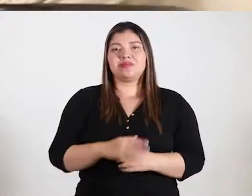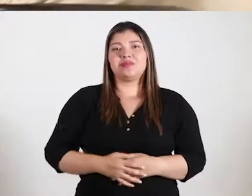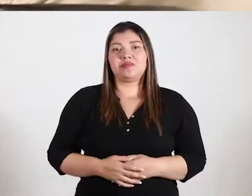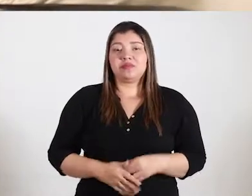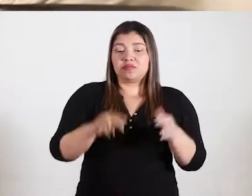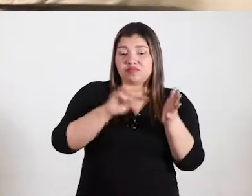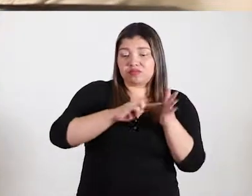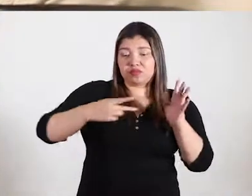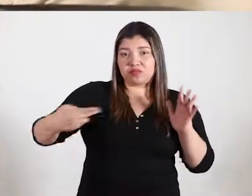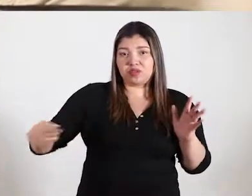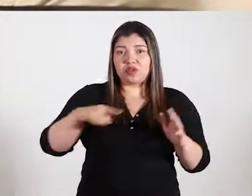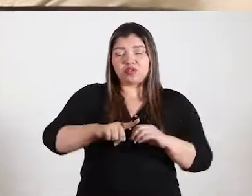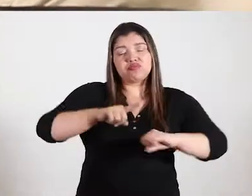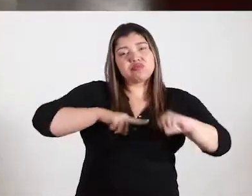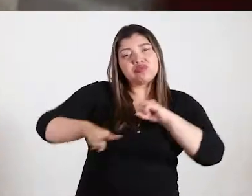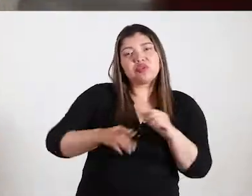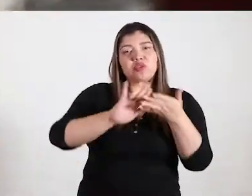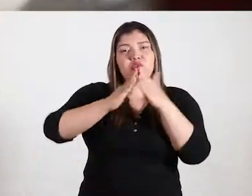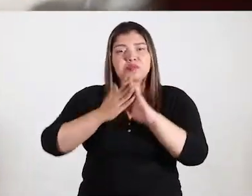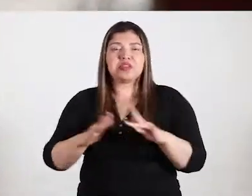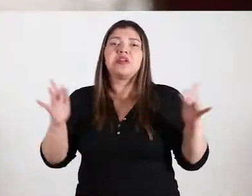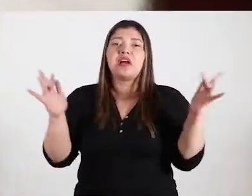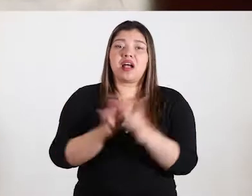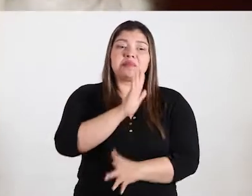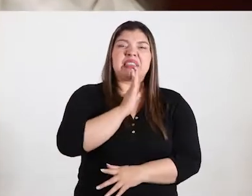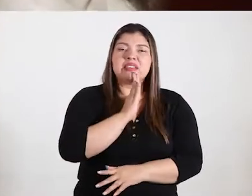The Technology in Community Management is an appropriate program for people who want to